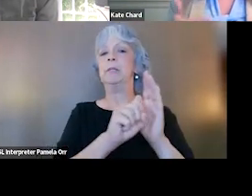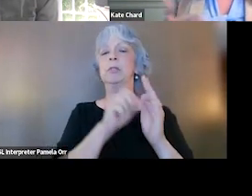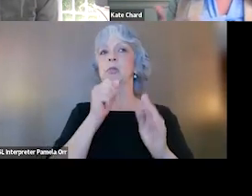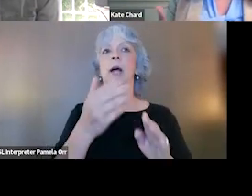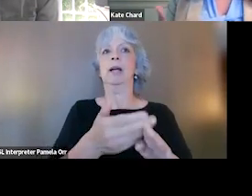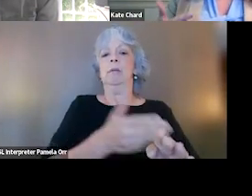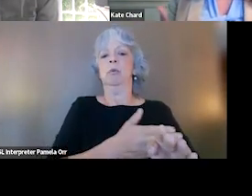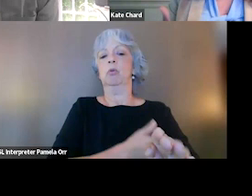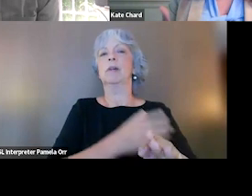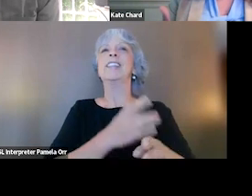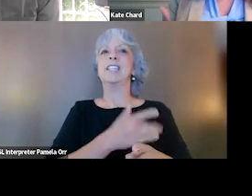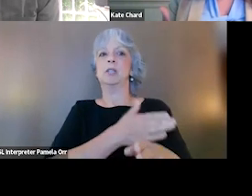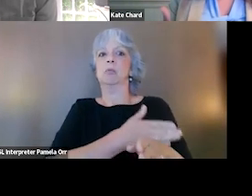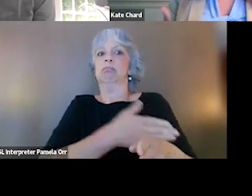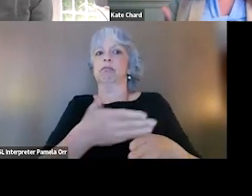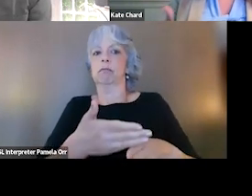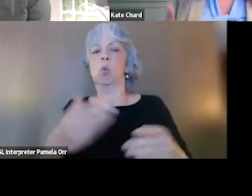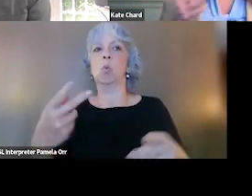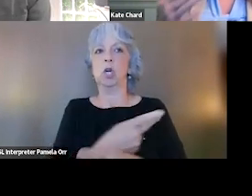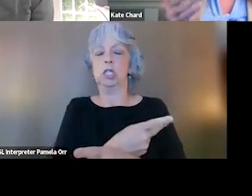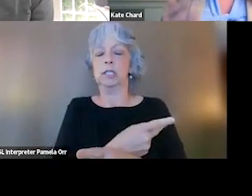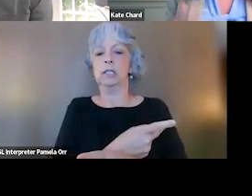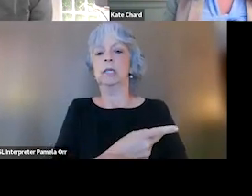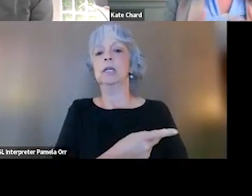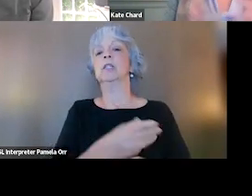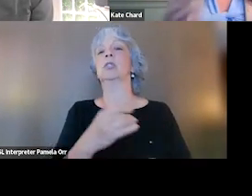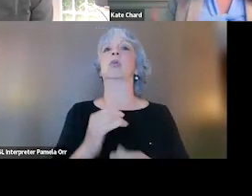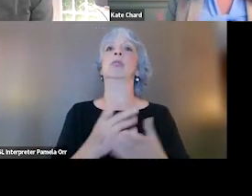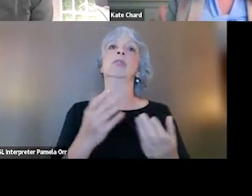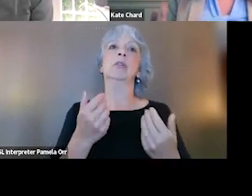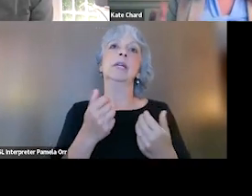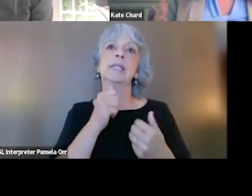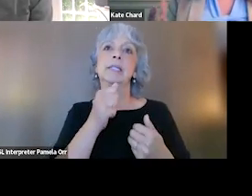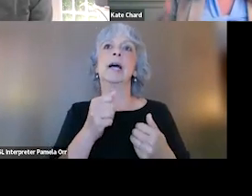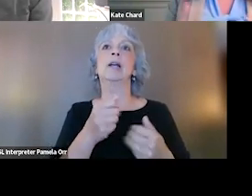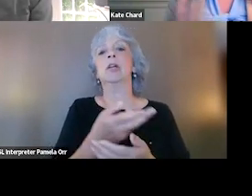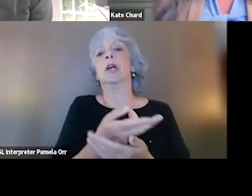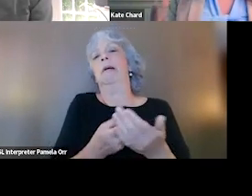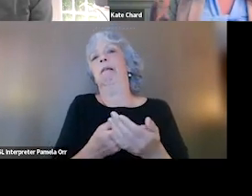and in fact typically get worse. And so myth busting, it's not coming in laying on a couch, going on indefinitely